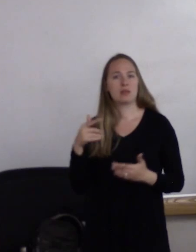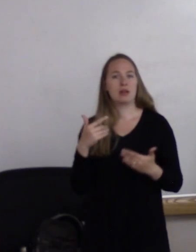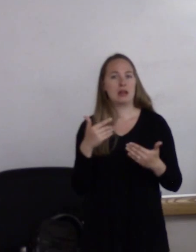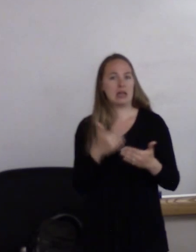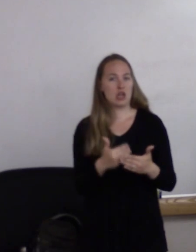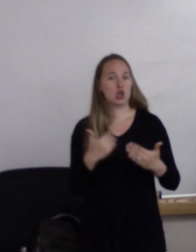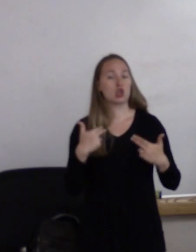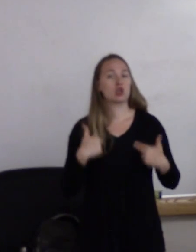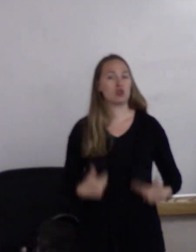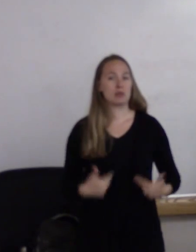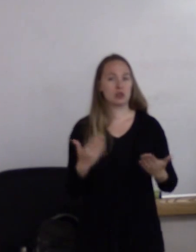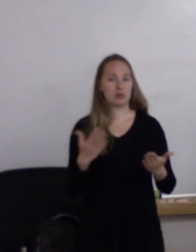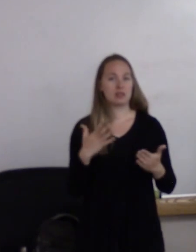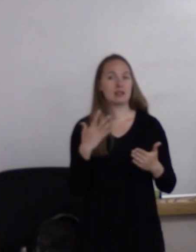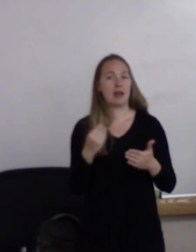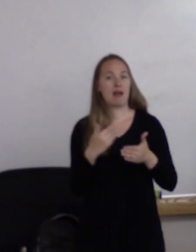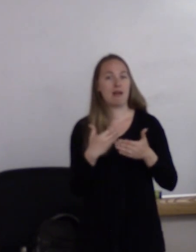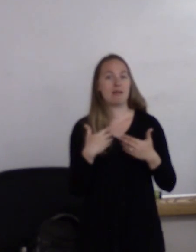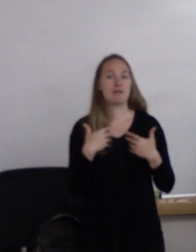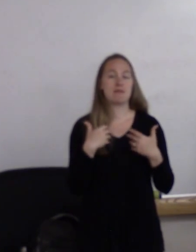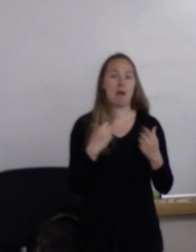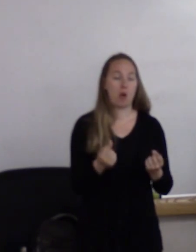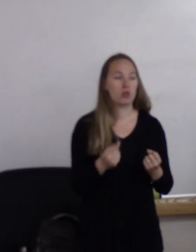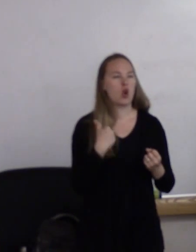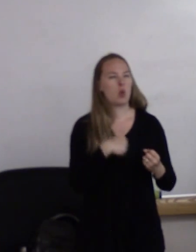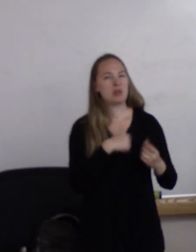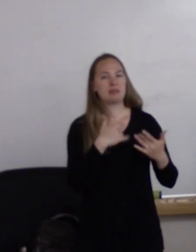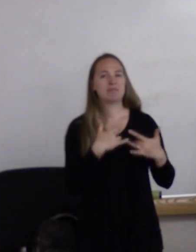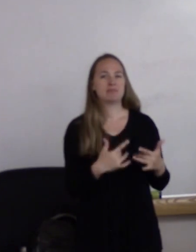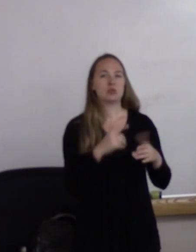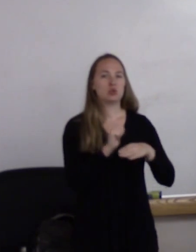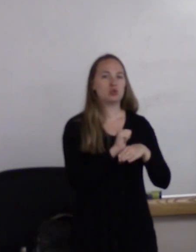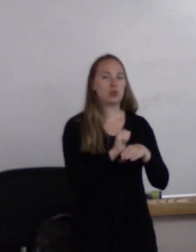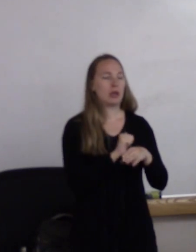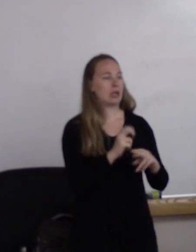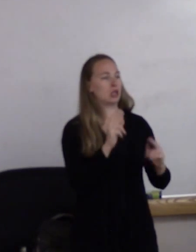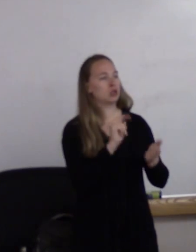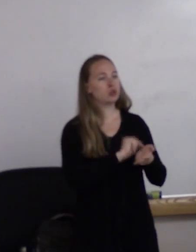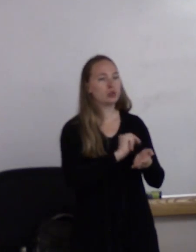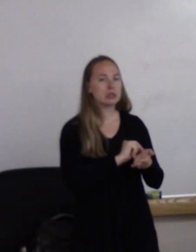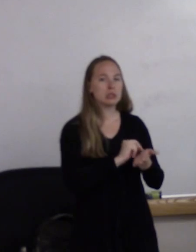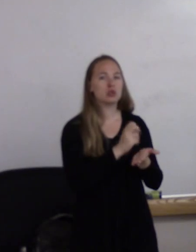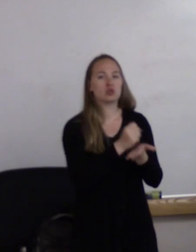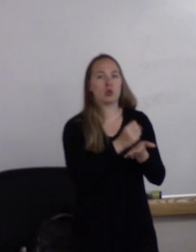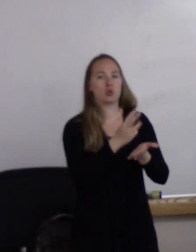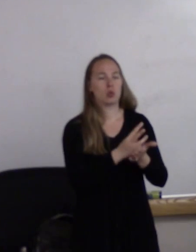Training primarily nurses, social workers, who are providing direct care services